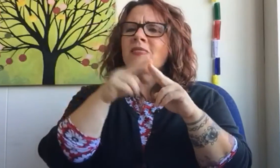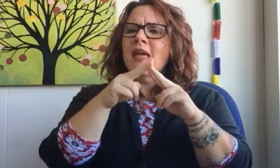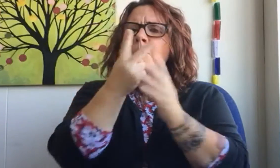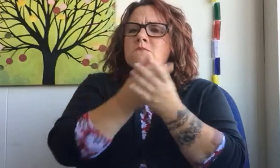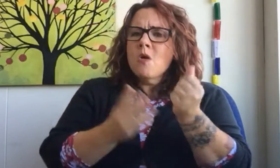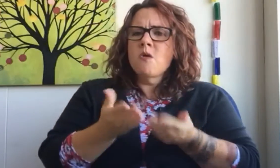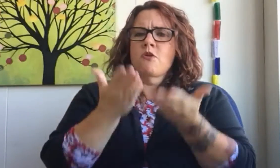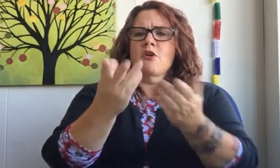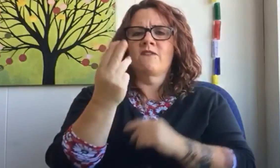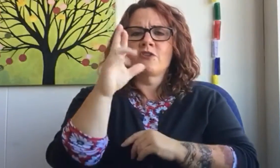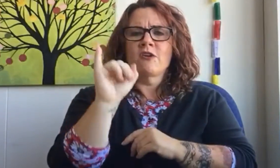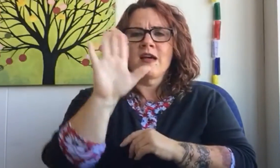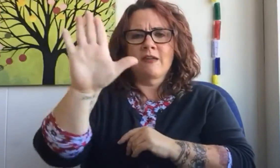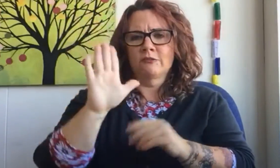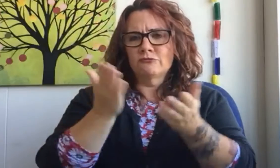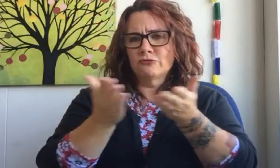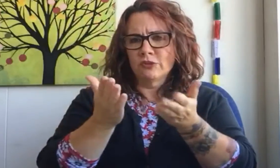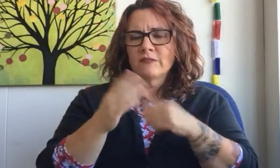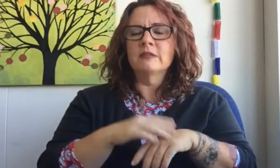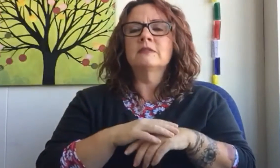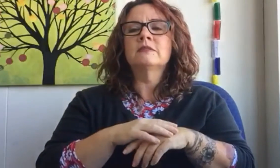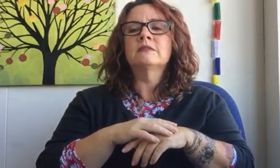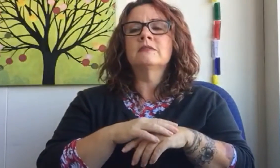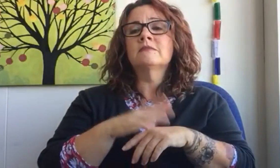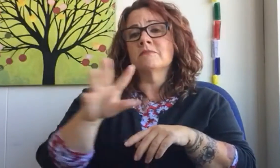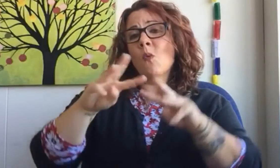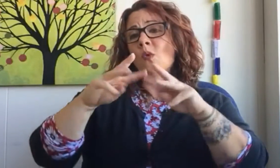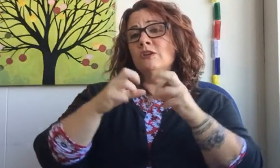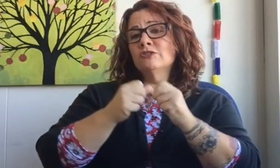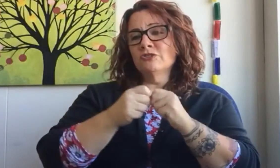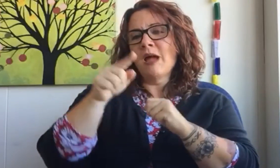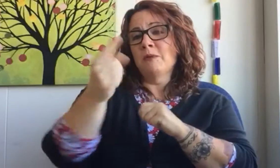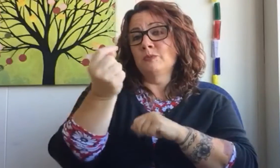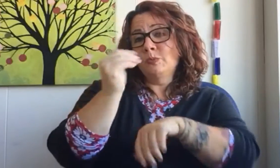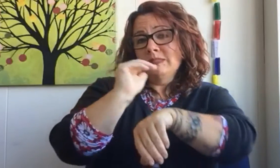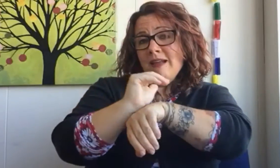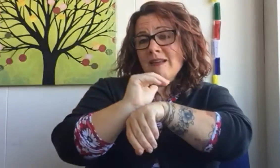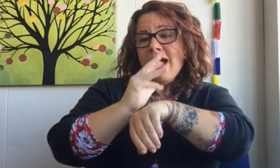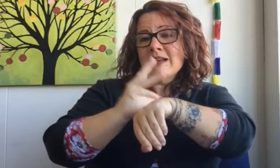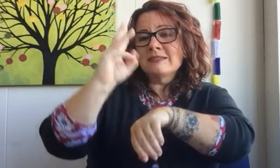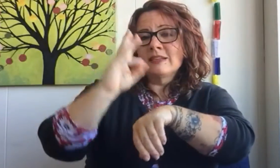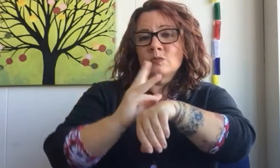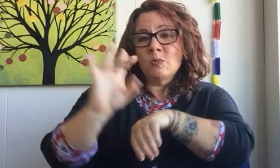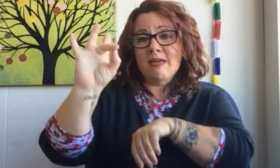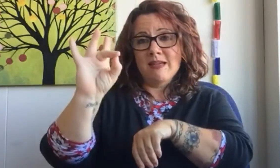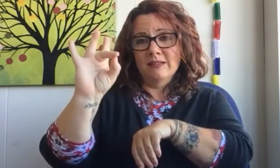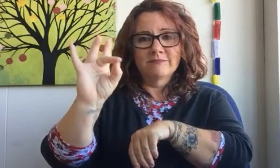Both offer VRI as one of their services. The workshop is Tuesday night 6P to 8P.